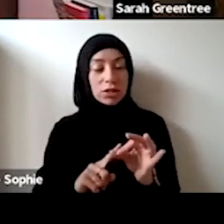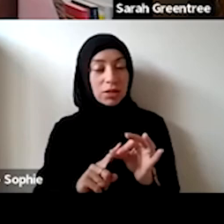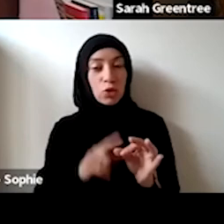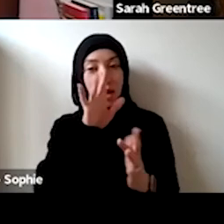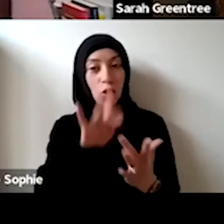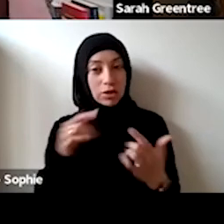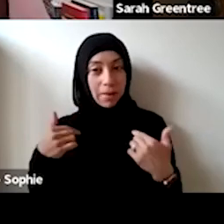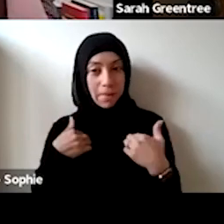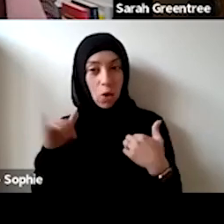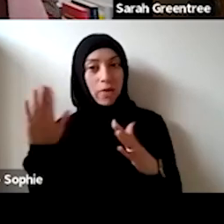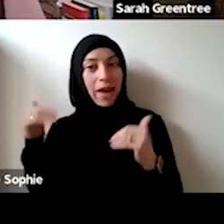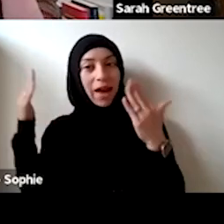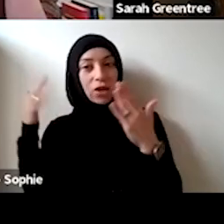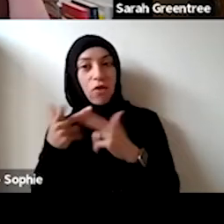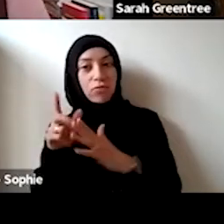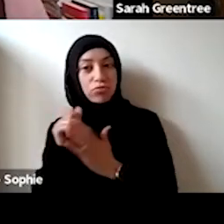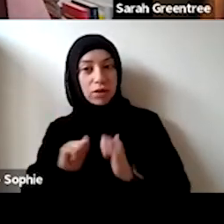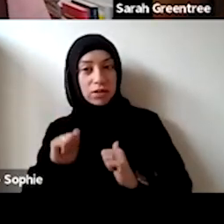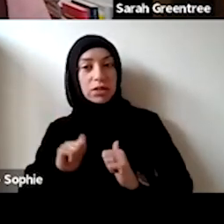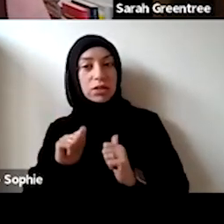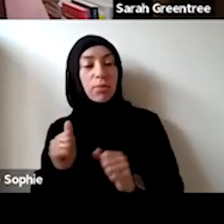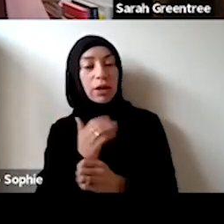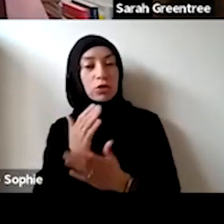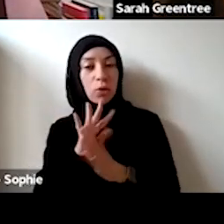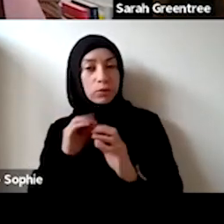one of the hints of practice, and we can talk through with you where we're. At with that or one of the heads of practice and we can talk through with you where we're at with that.